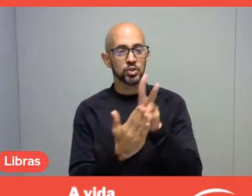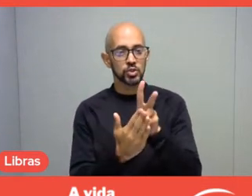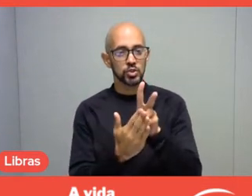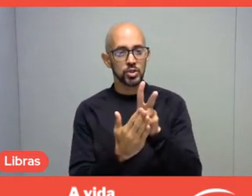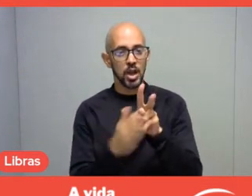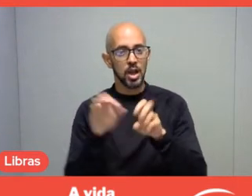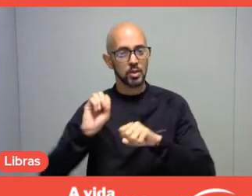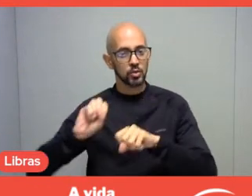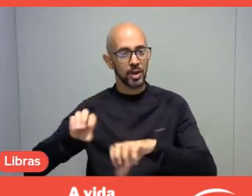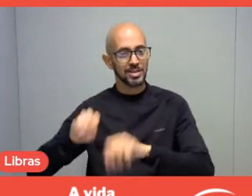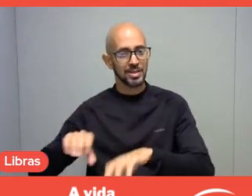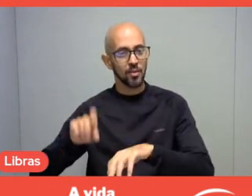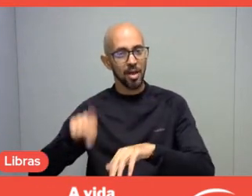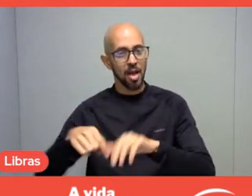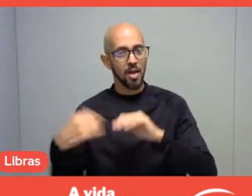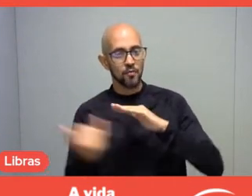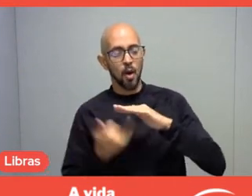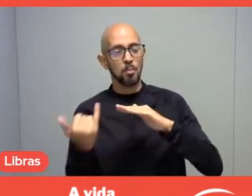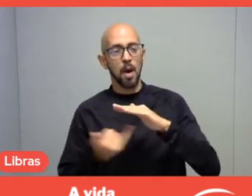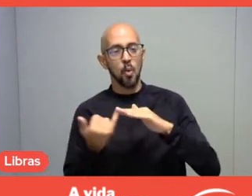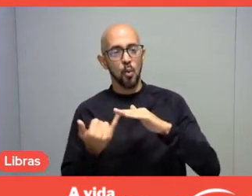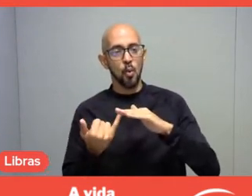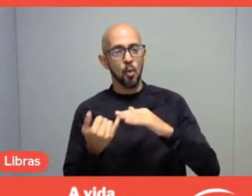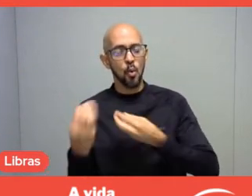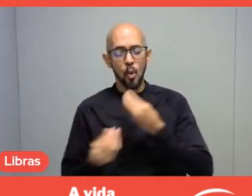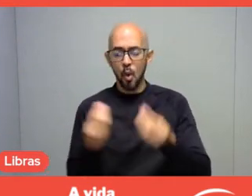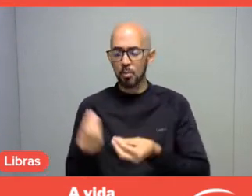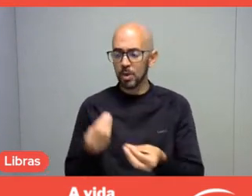So, how do they learn? In all moments.